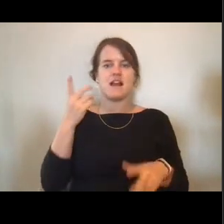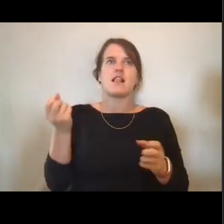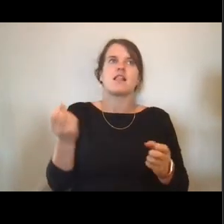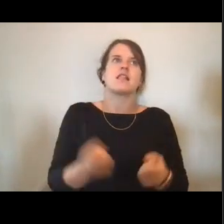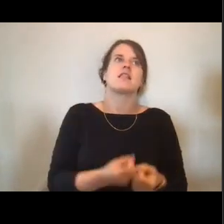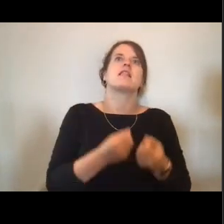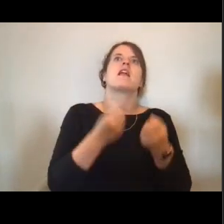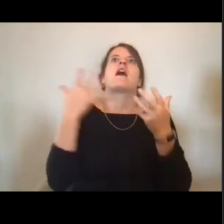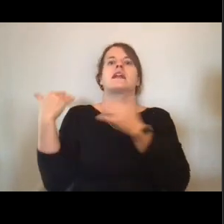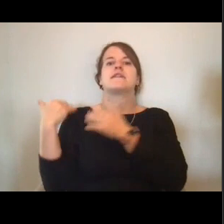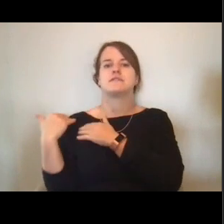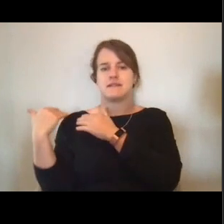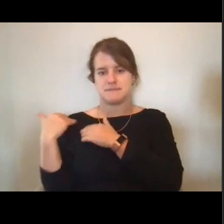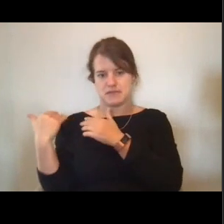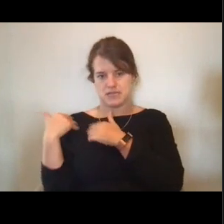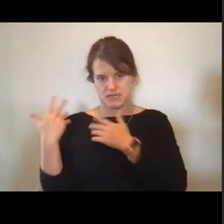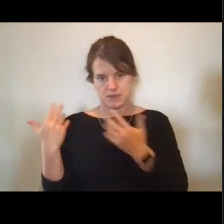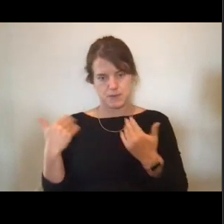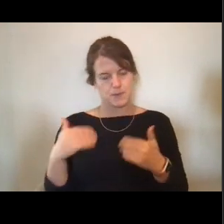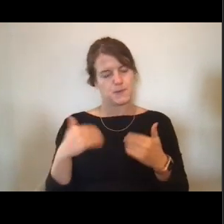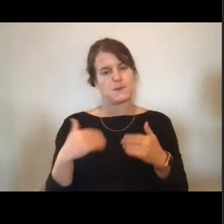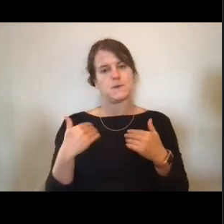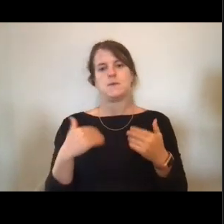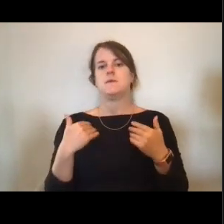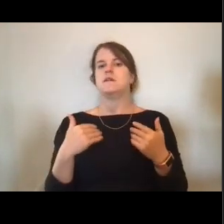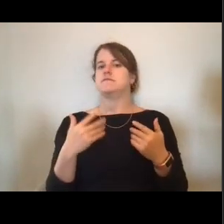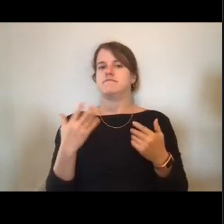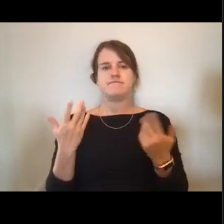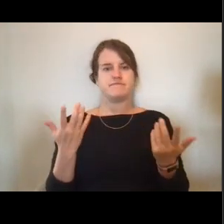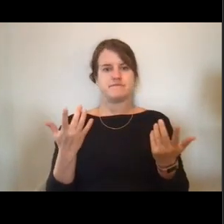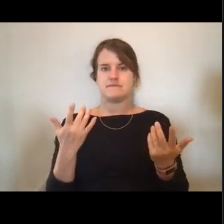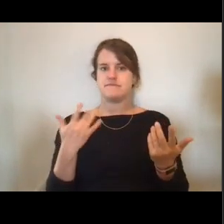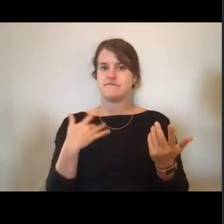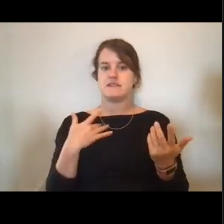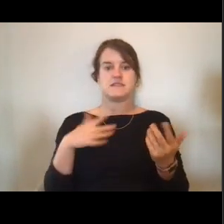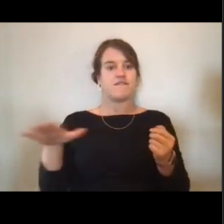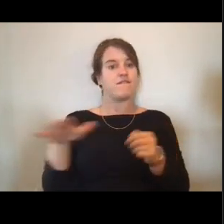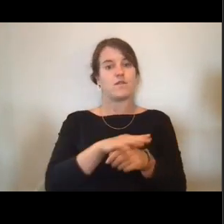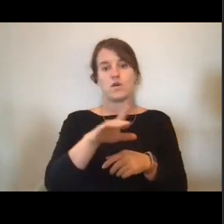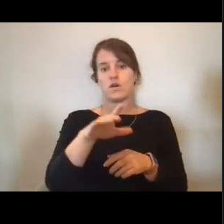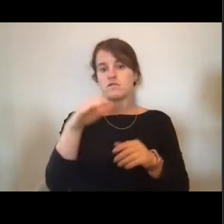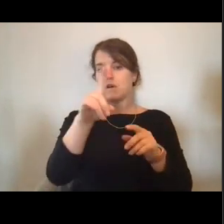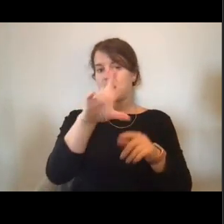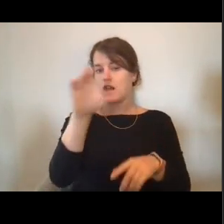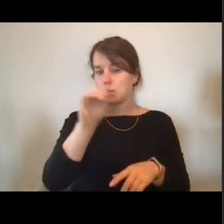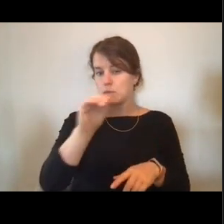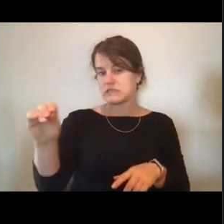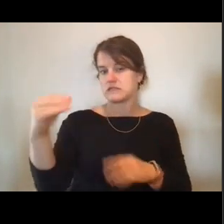In fact, we say it's complete and total responsibility for the ship and everyone on board.